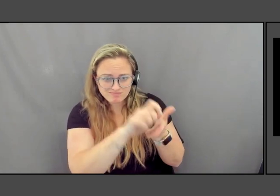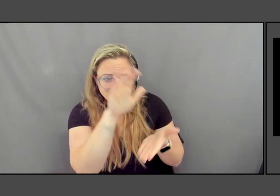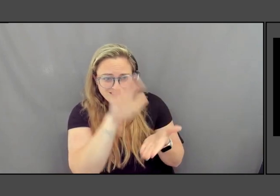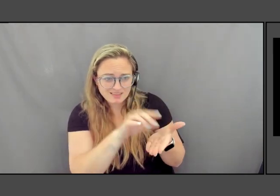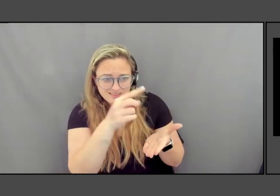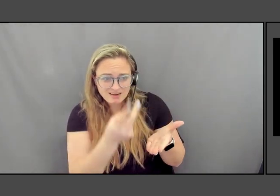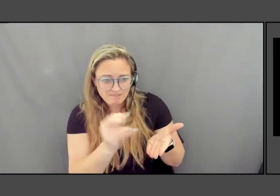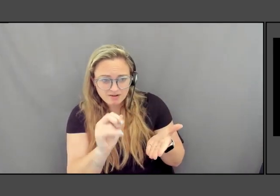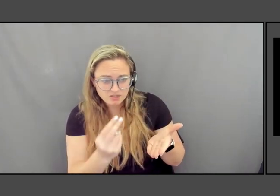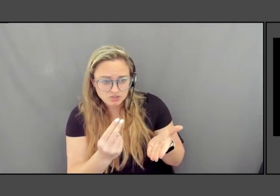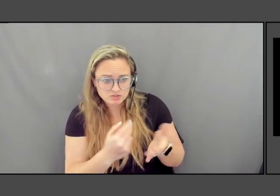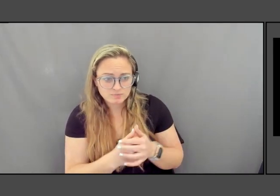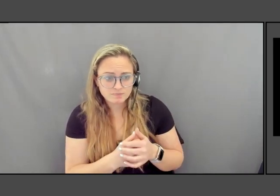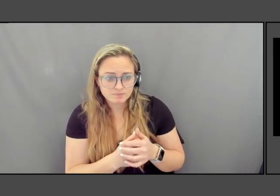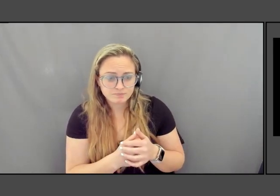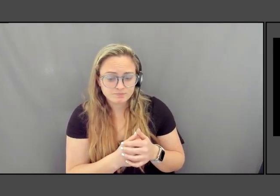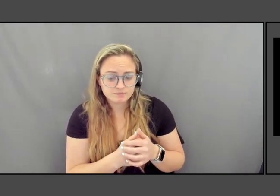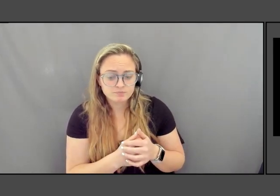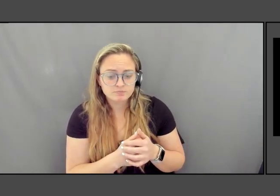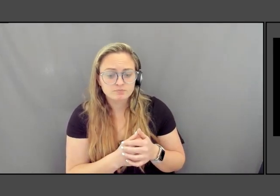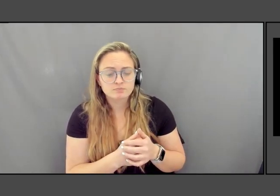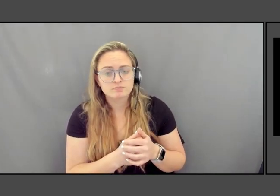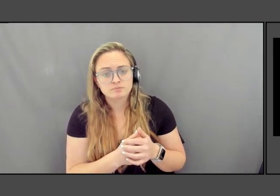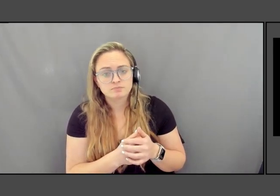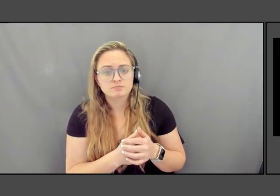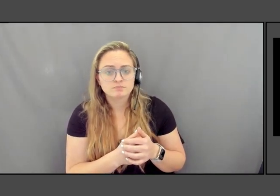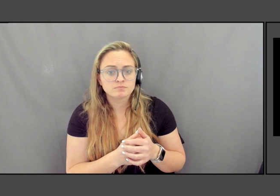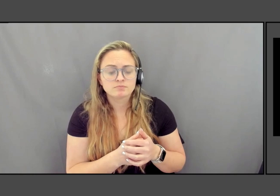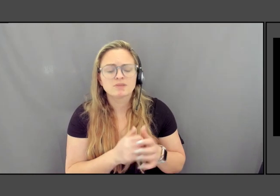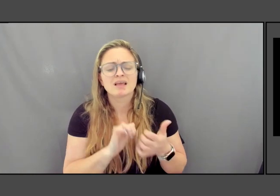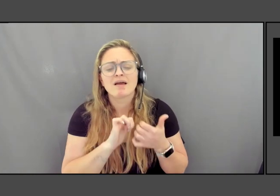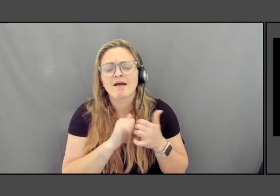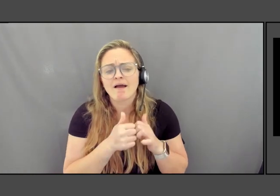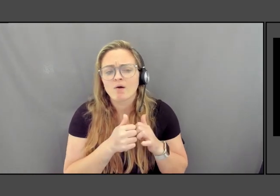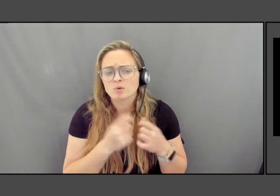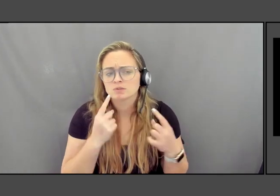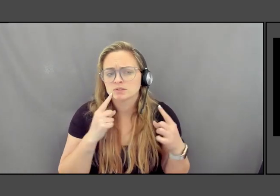So in a way, how does this piece work, aside from it's like the beginning